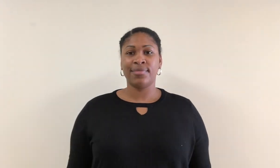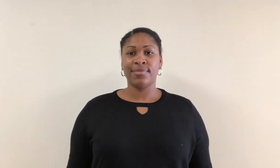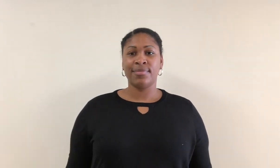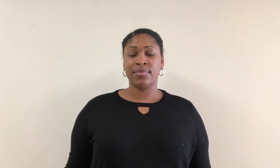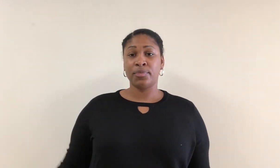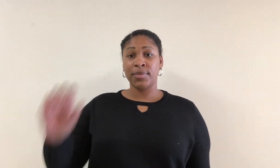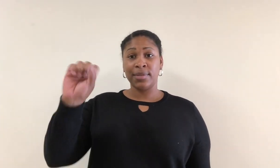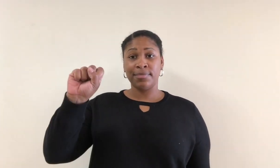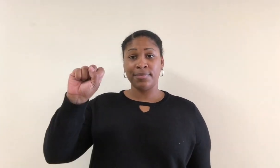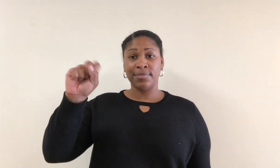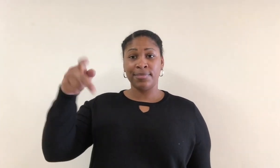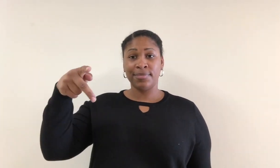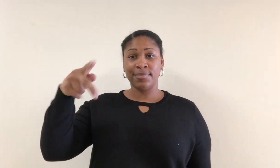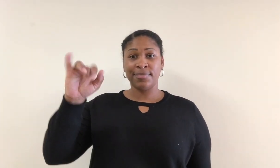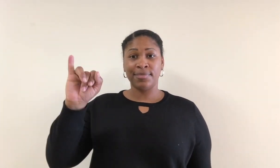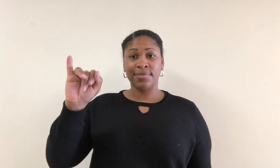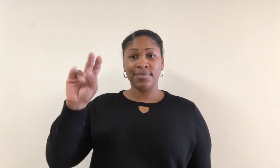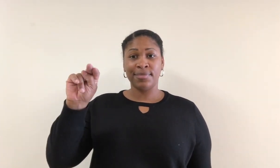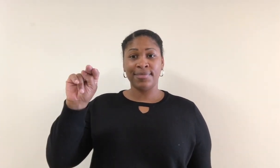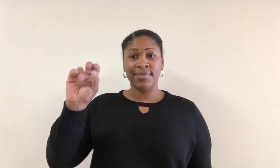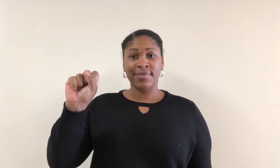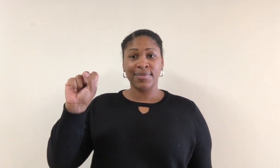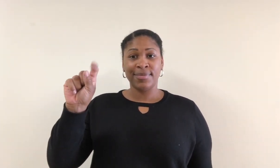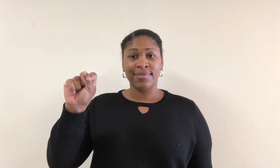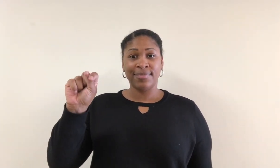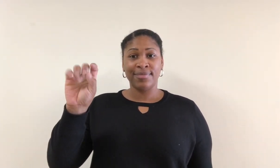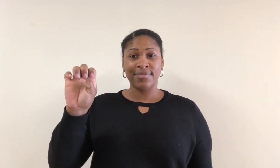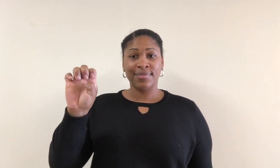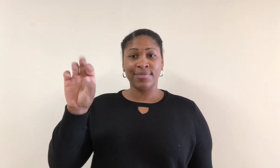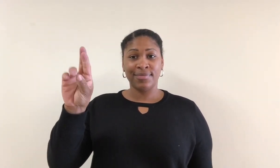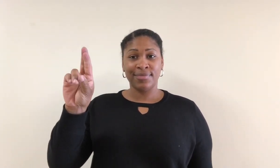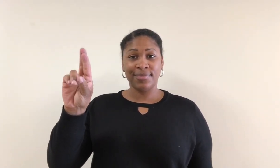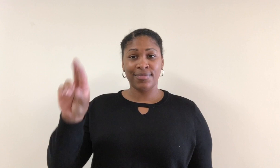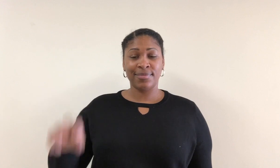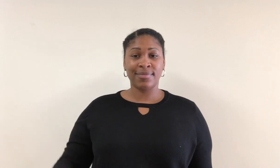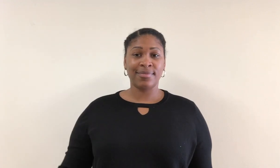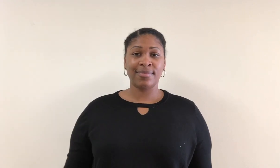Spinster